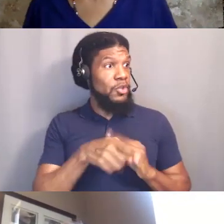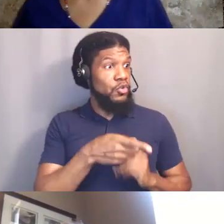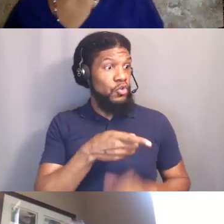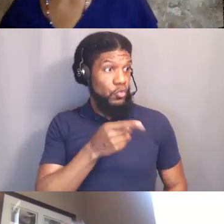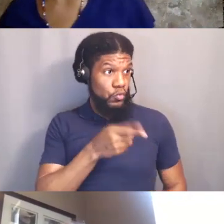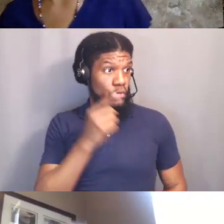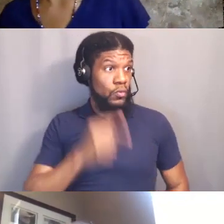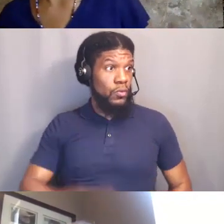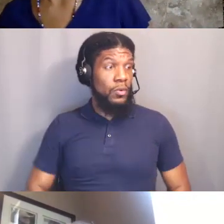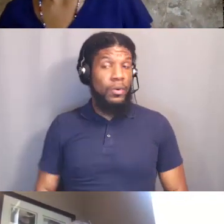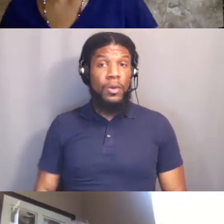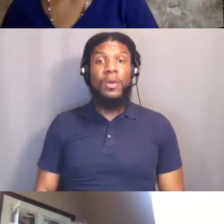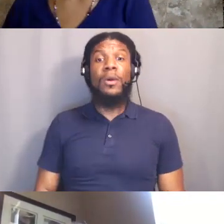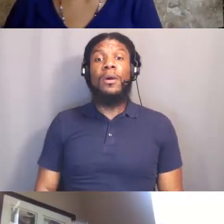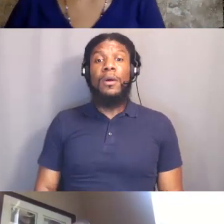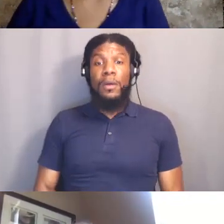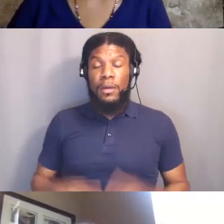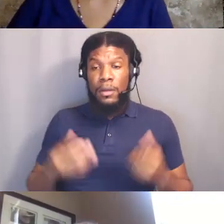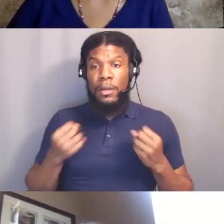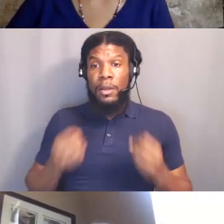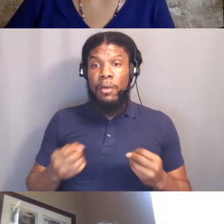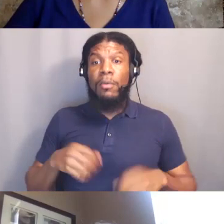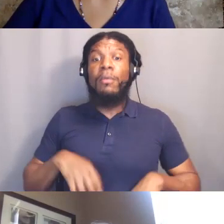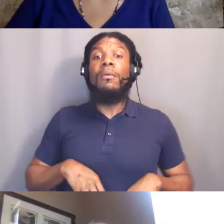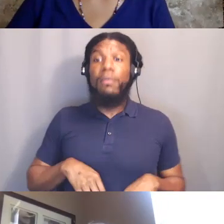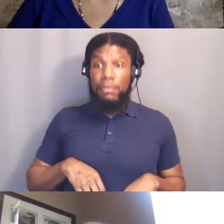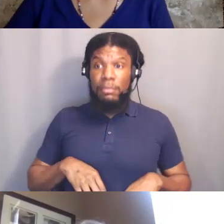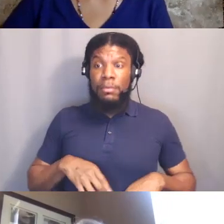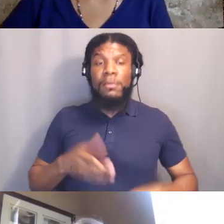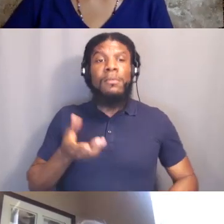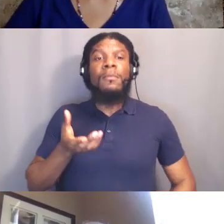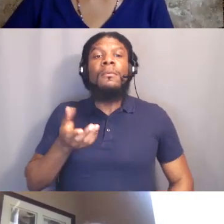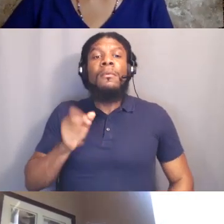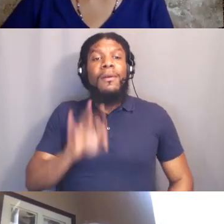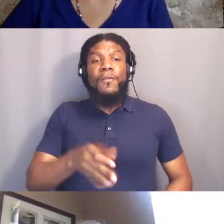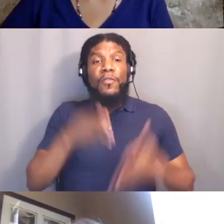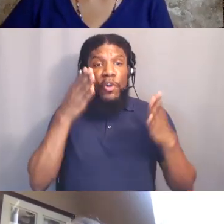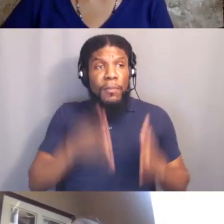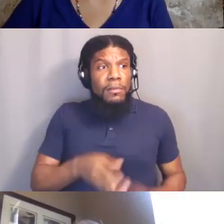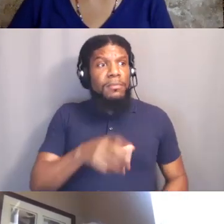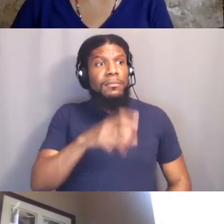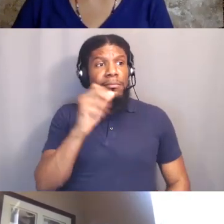they felt like wouldn't listen to someone of Asian descent or Black descent or